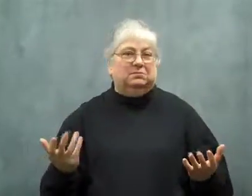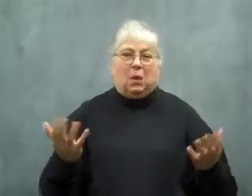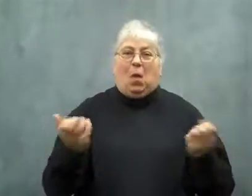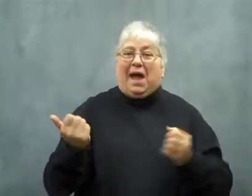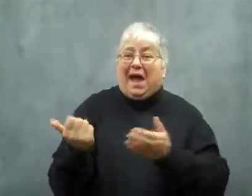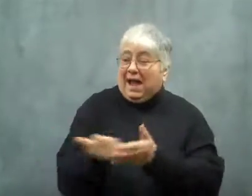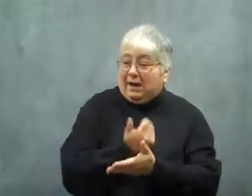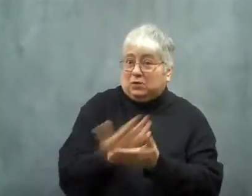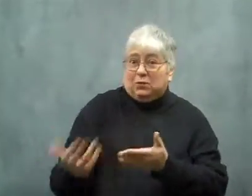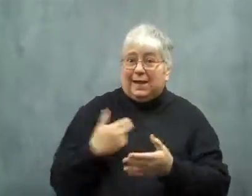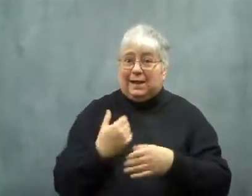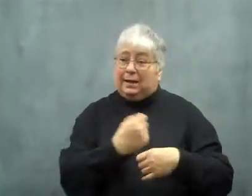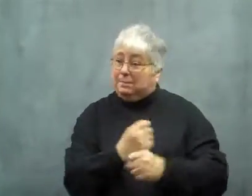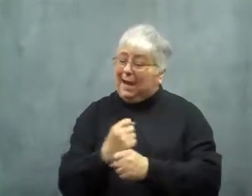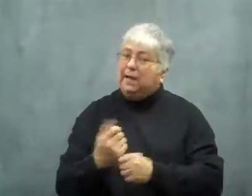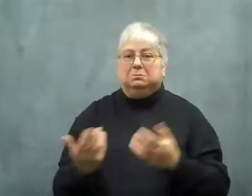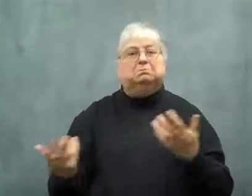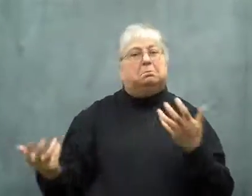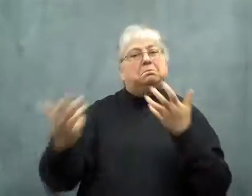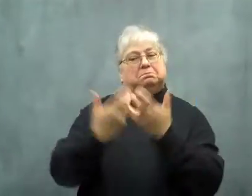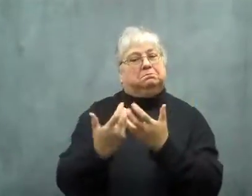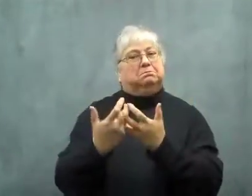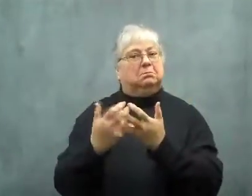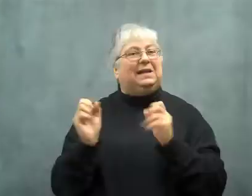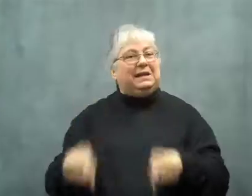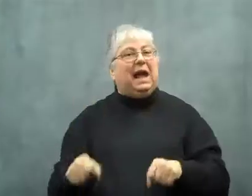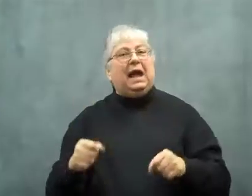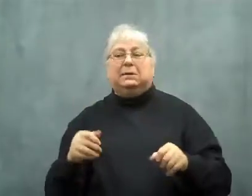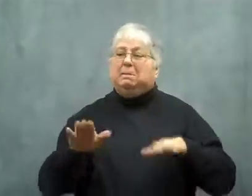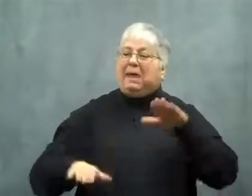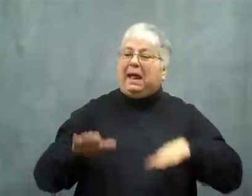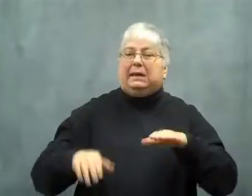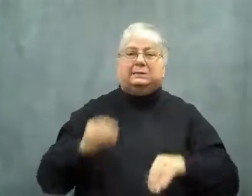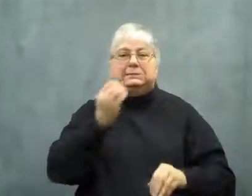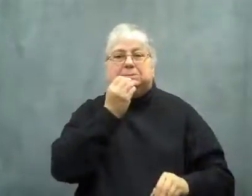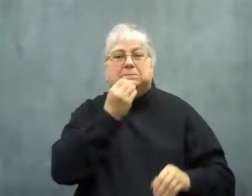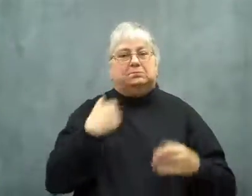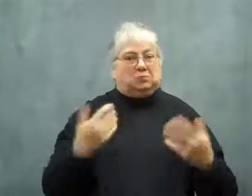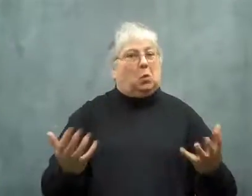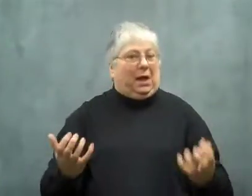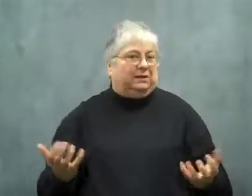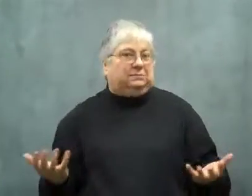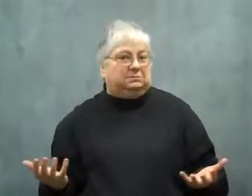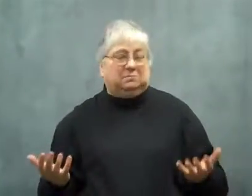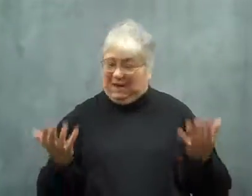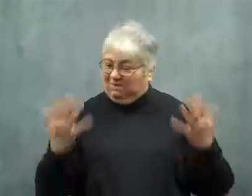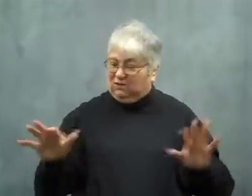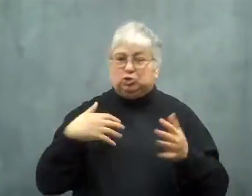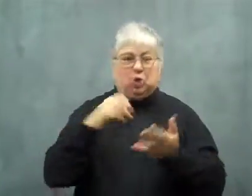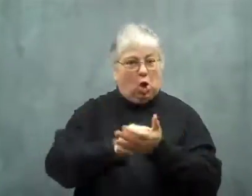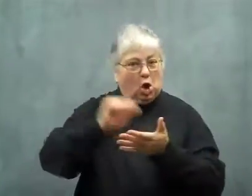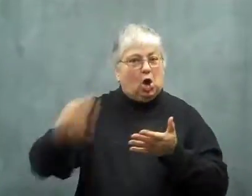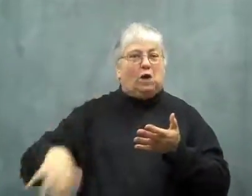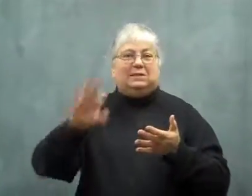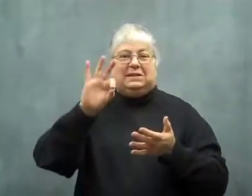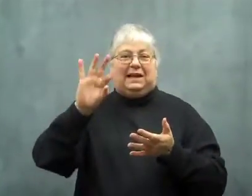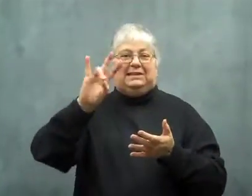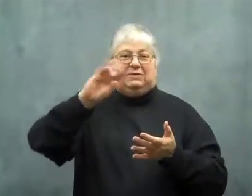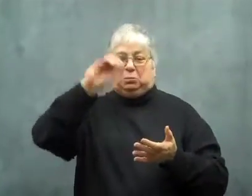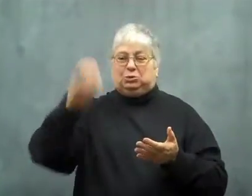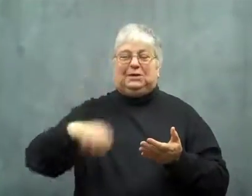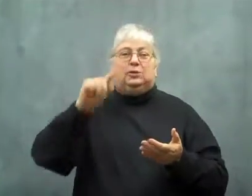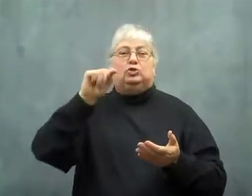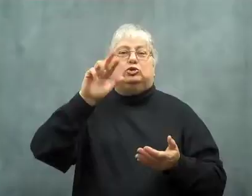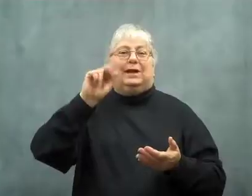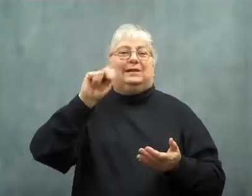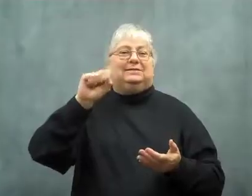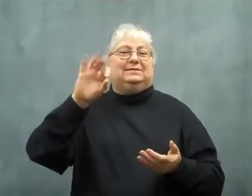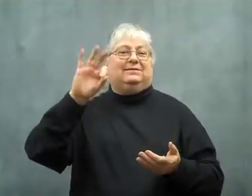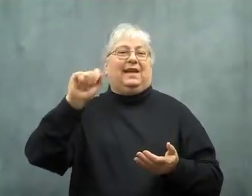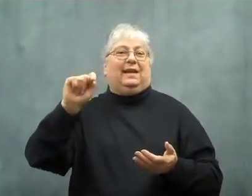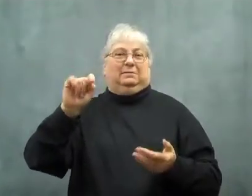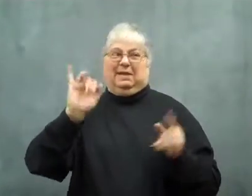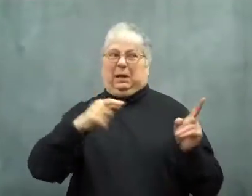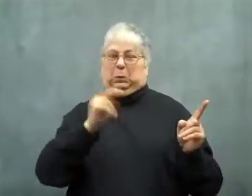They want all their products to be compatible with a balanced, healthy diet.